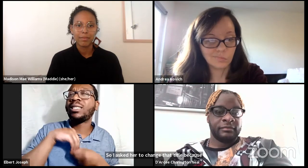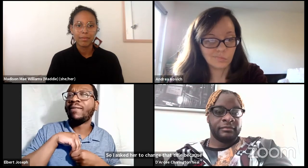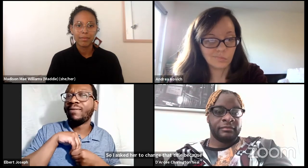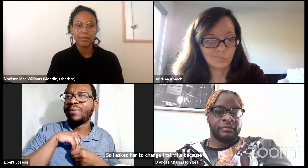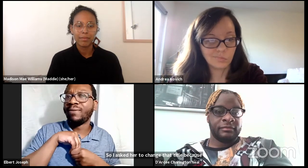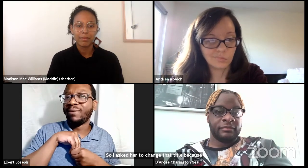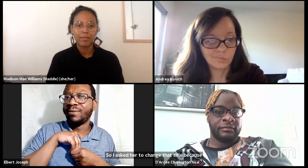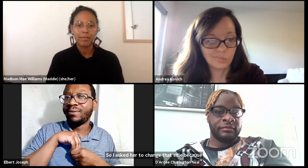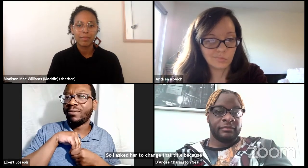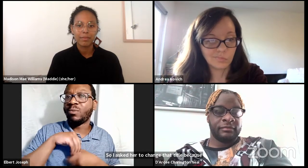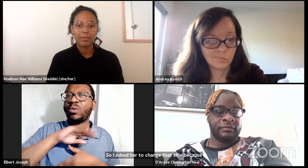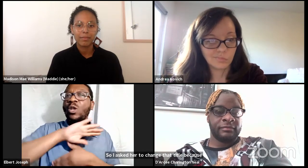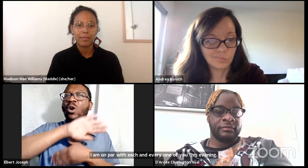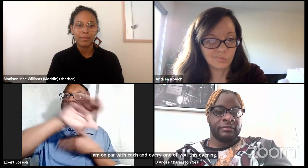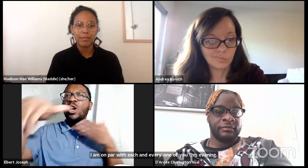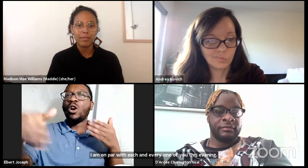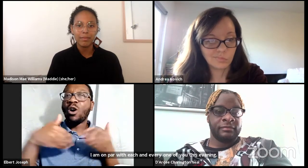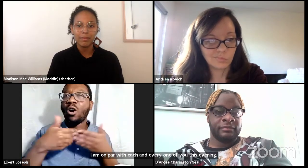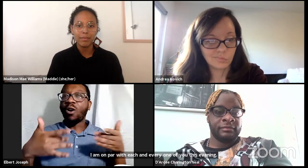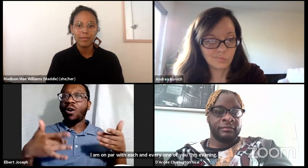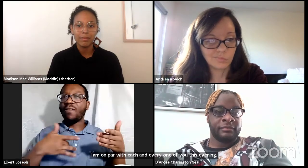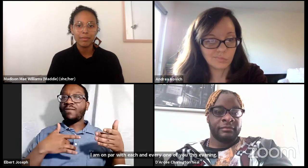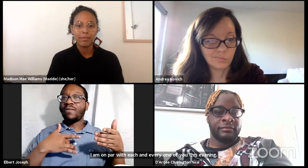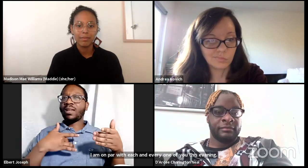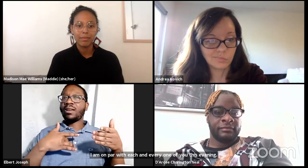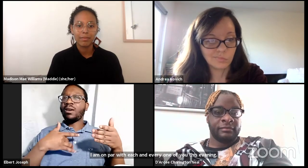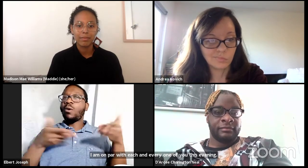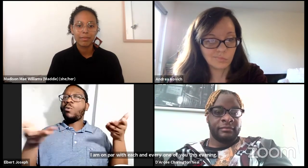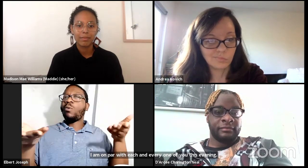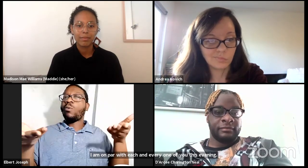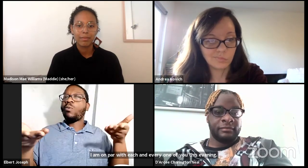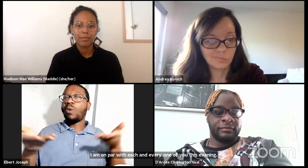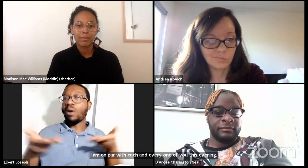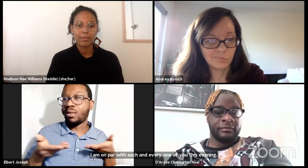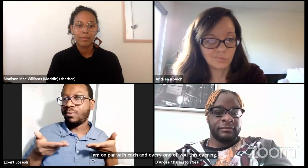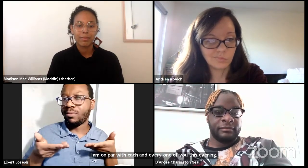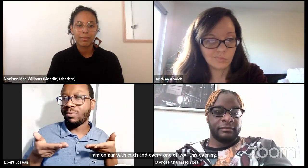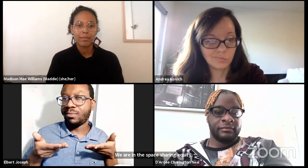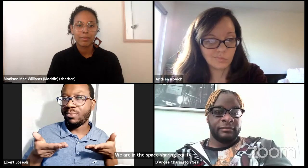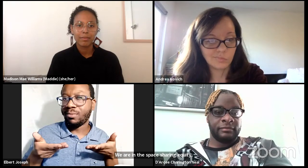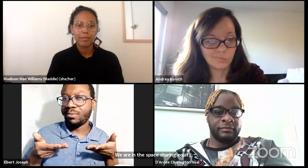We are inclusive when we are modeling that tonight. So I want everyone to feel welcomed